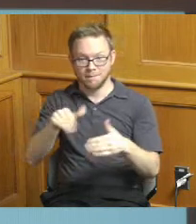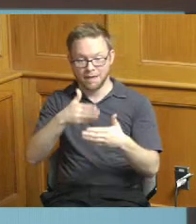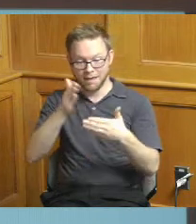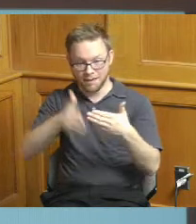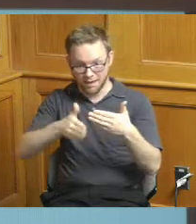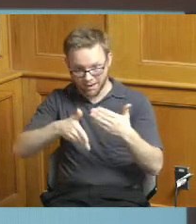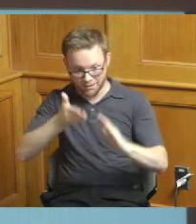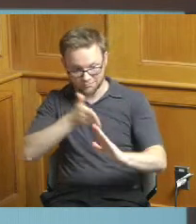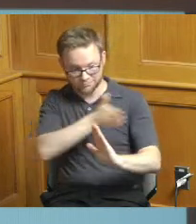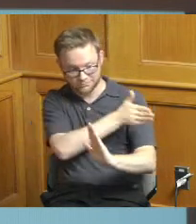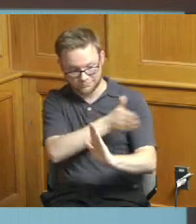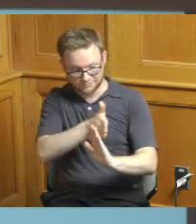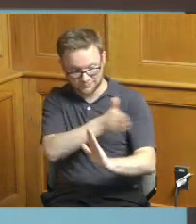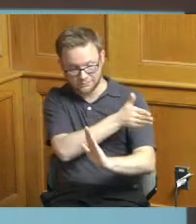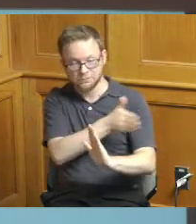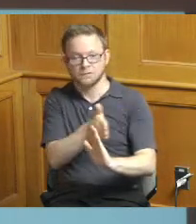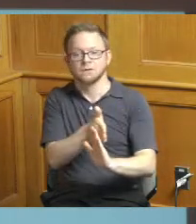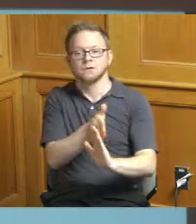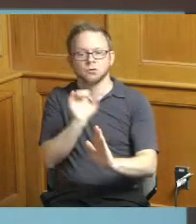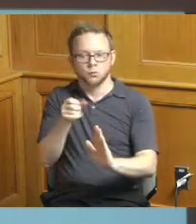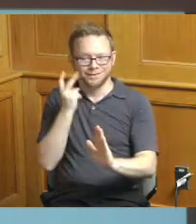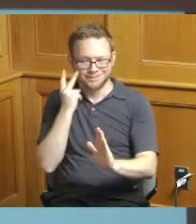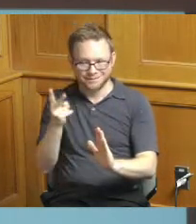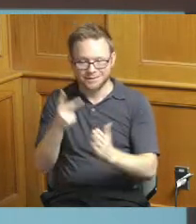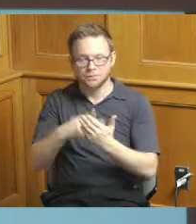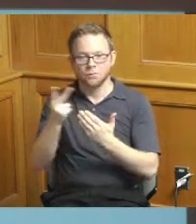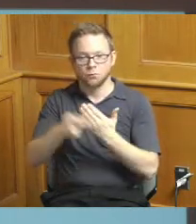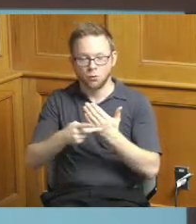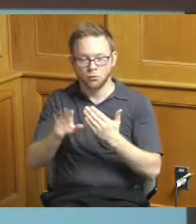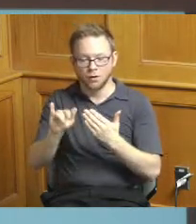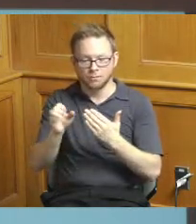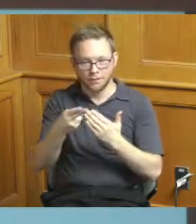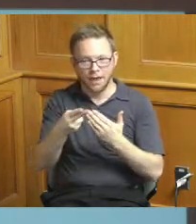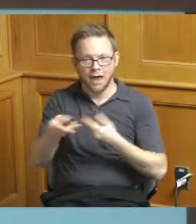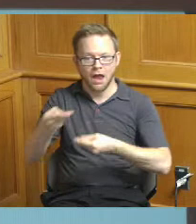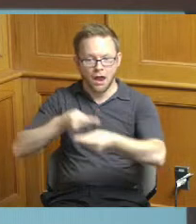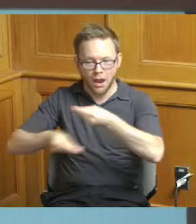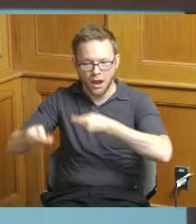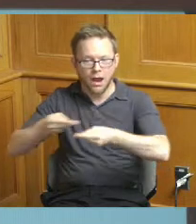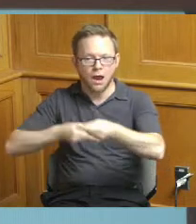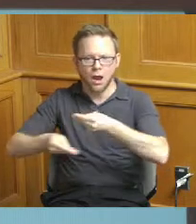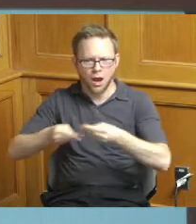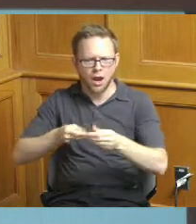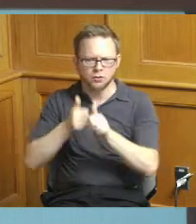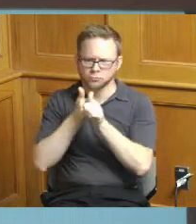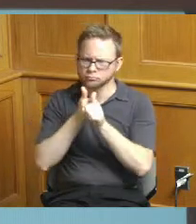or so but what you can see is that our program cash flow for 2022 is on track so this means that